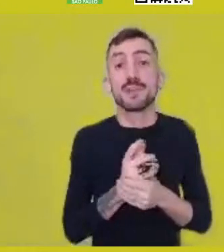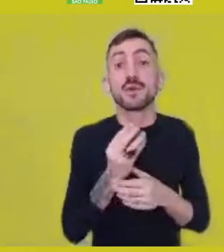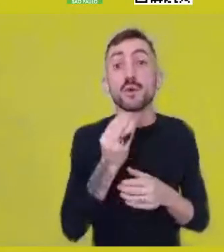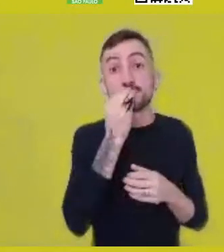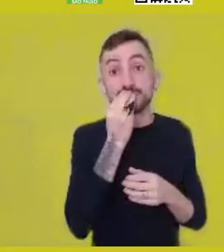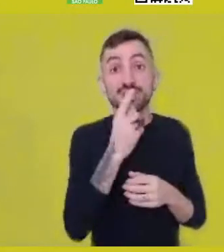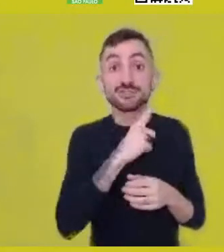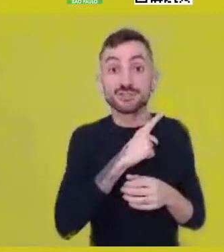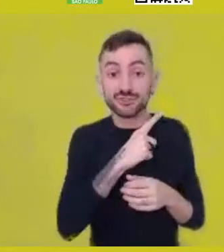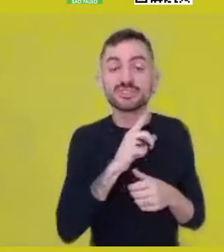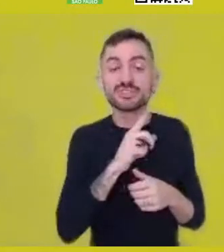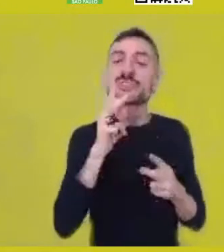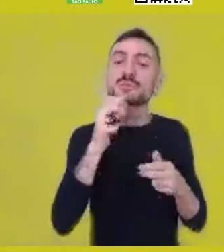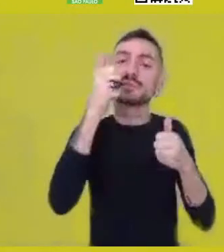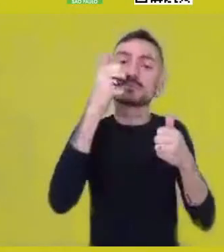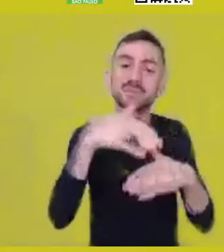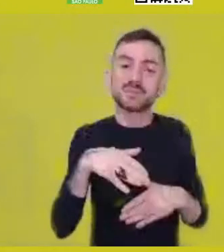mystery from secret.